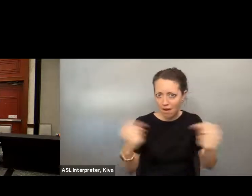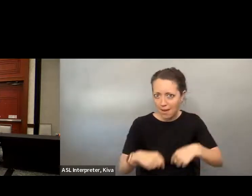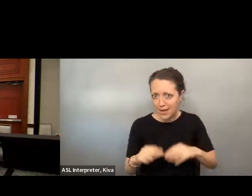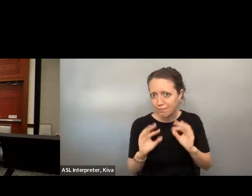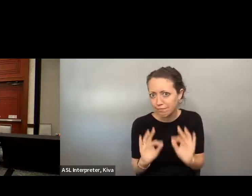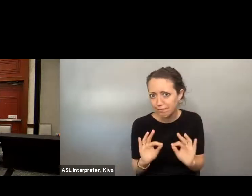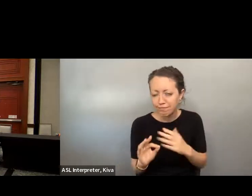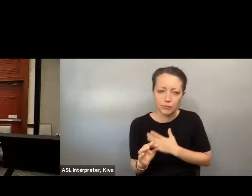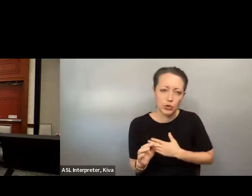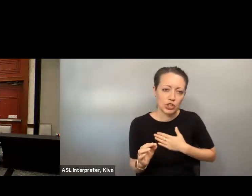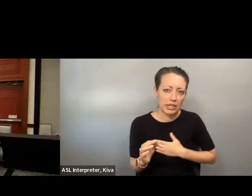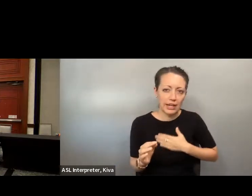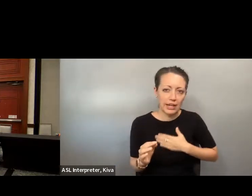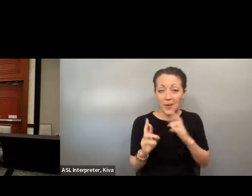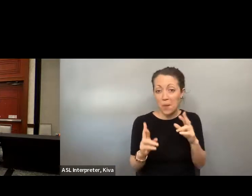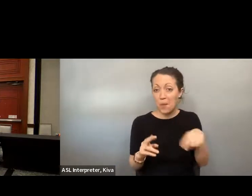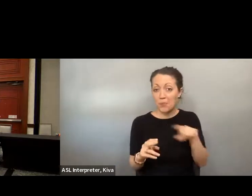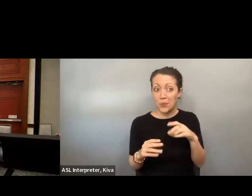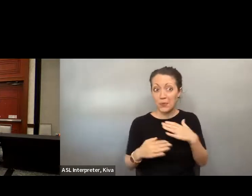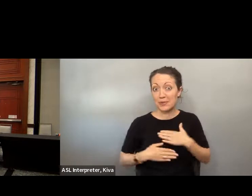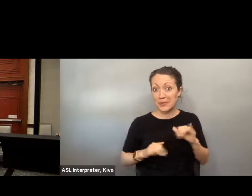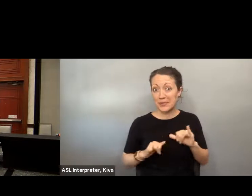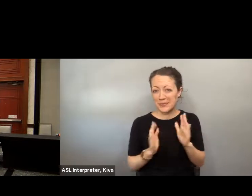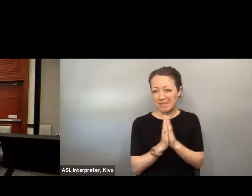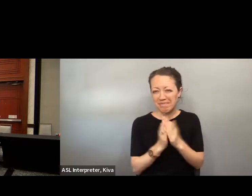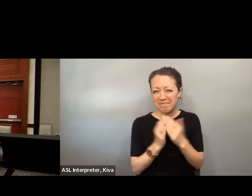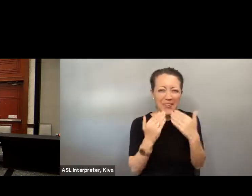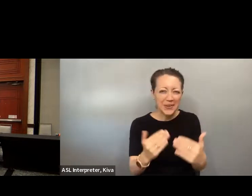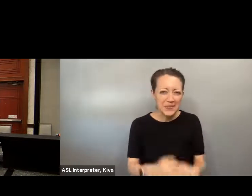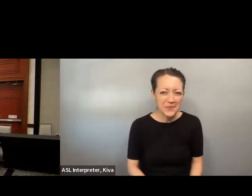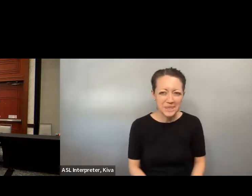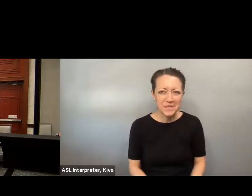at the check-in table and we'd be happy to help you out with that. So again, thank you very much for attending. We So again. Thank you very much for attending. We really do appreciate it, and we hope it was a a great session for all of you.